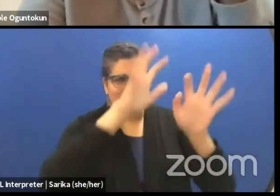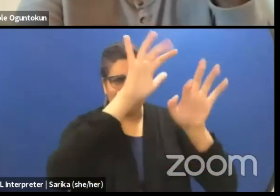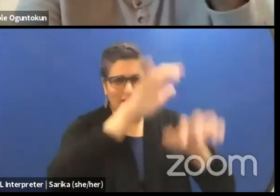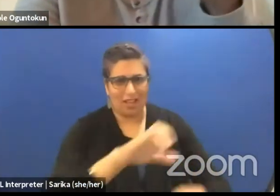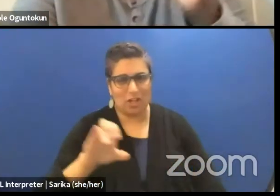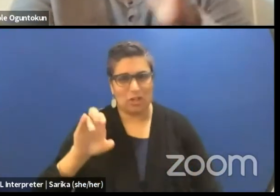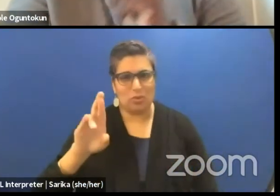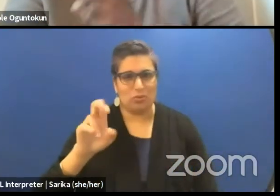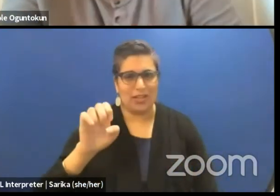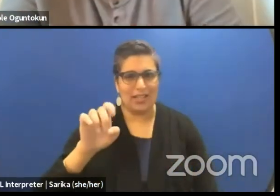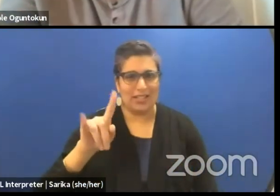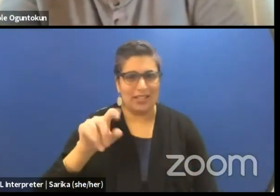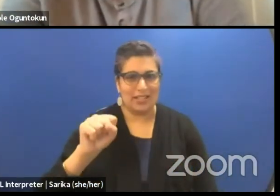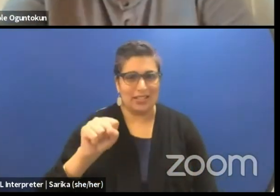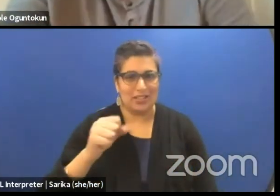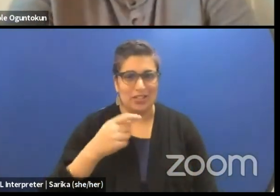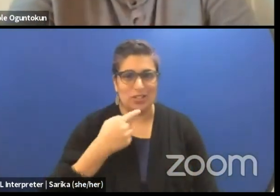"Do you just say everything by everybody?"